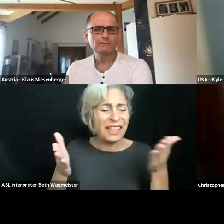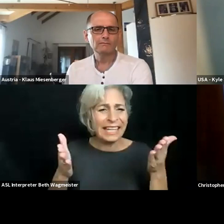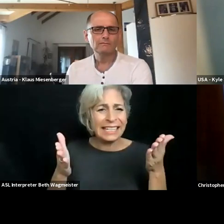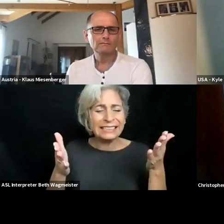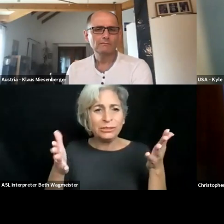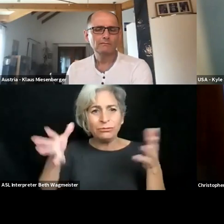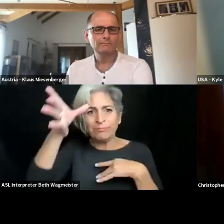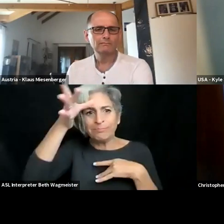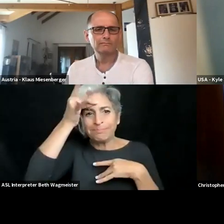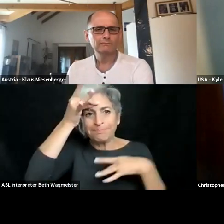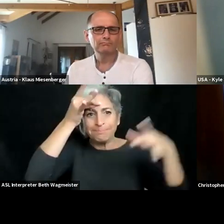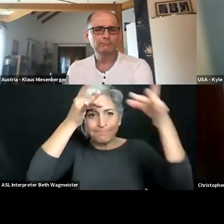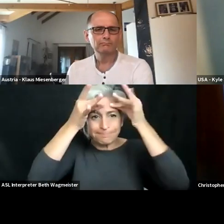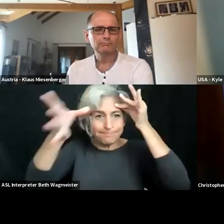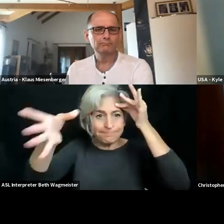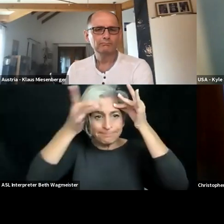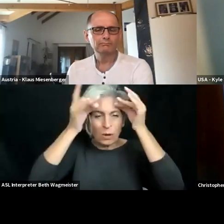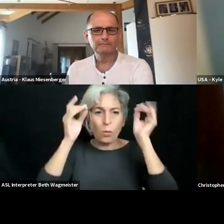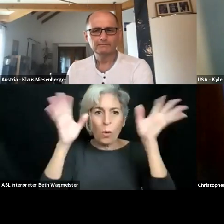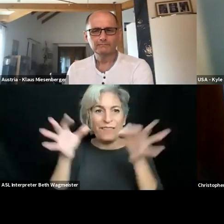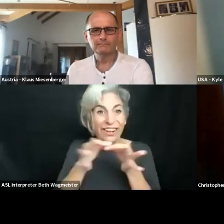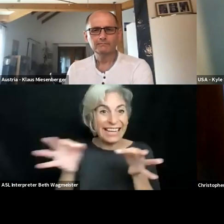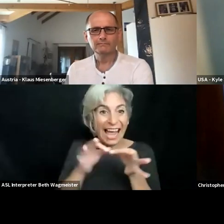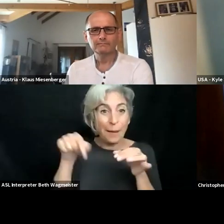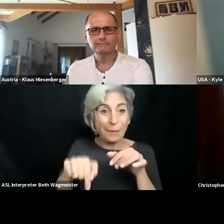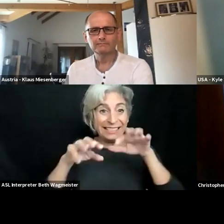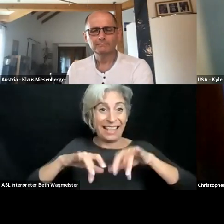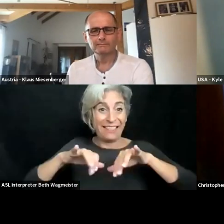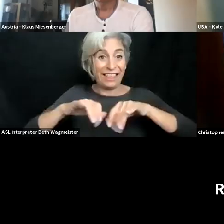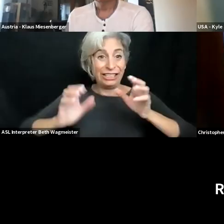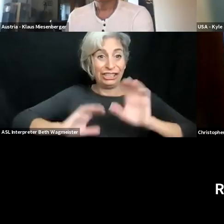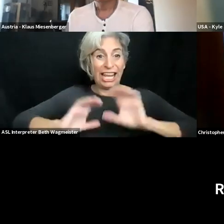Focused on cognitive disabilities. A lot of really good stuff to take